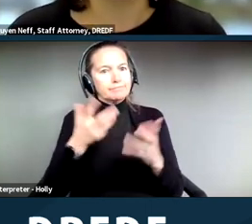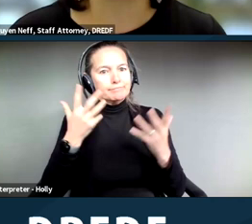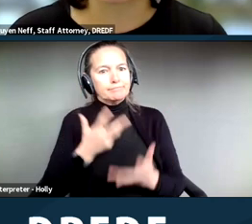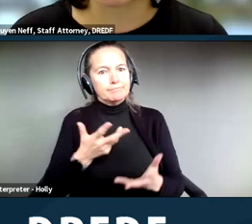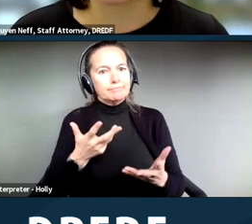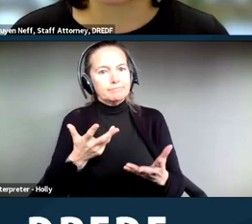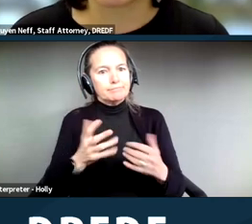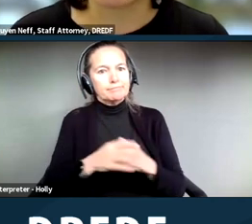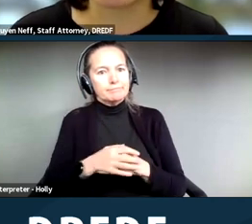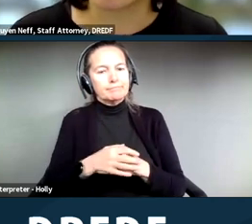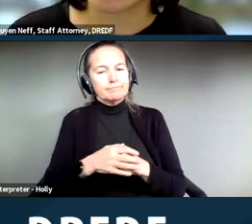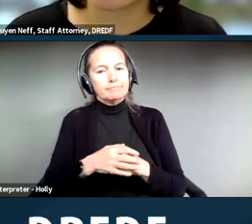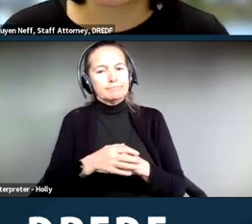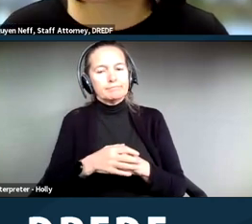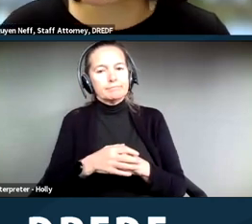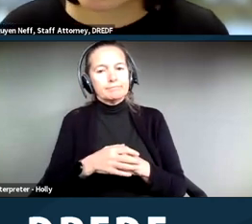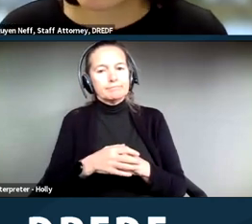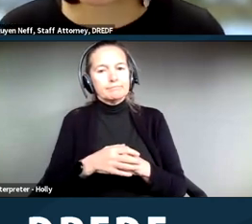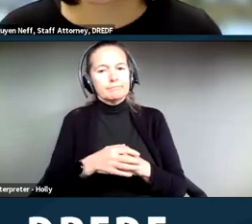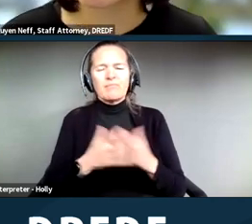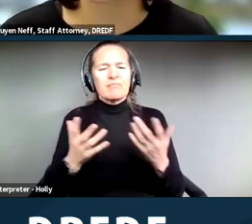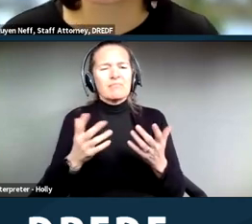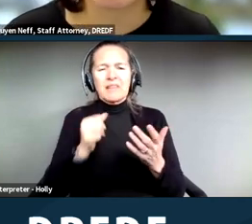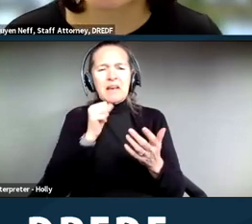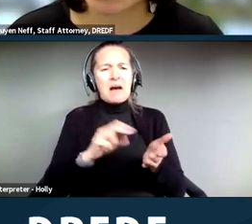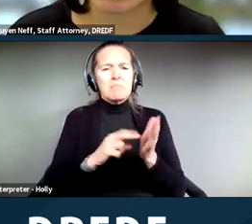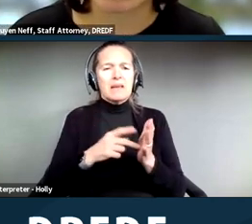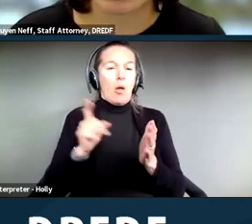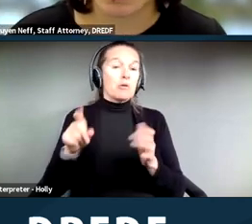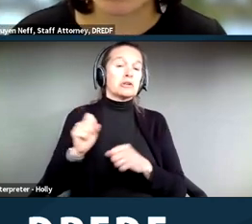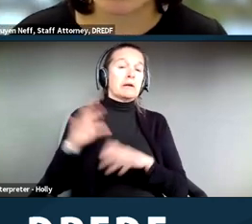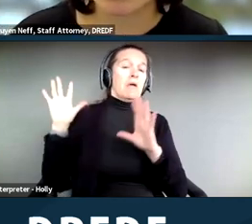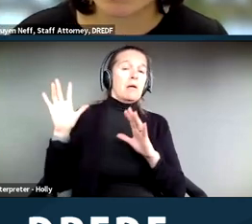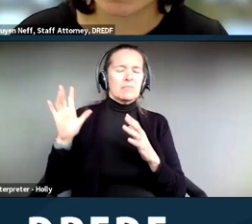Now, that doesn't mean that it's futile, that you shouldn't do it. As Jason said, they had success